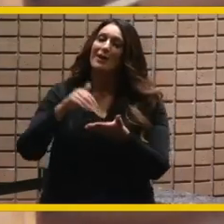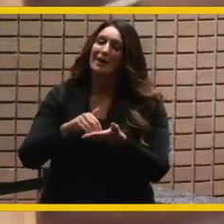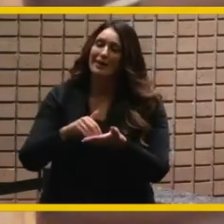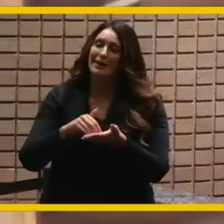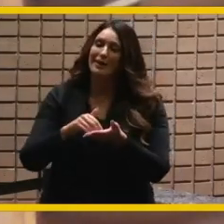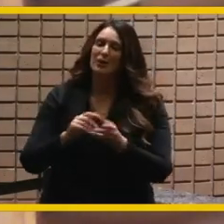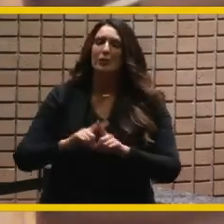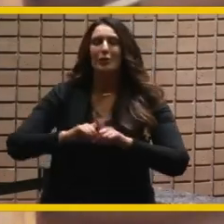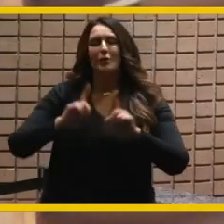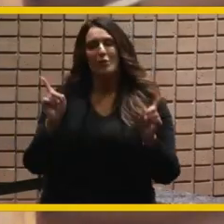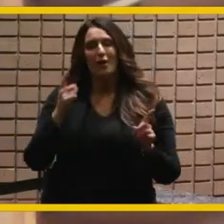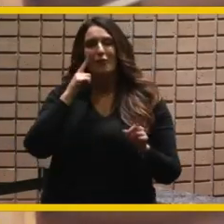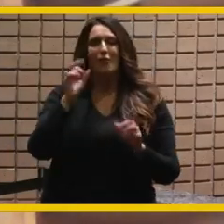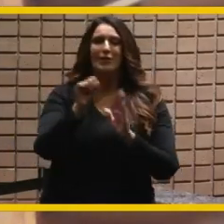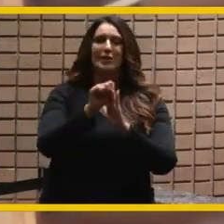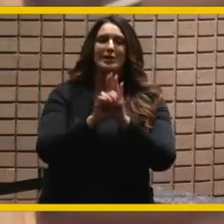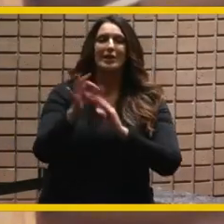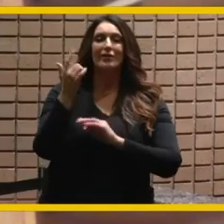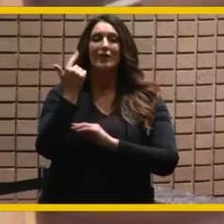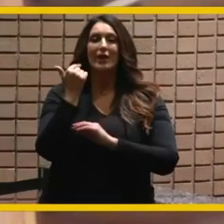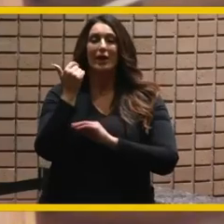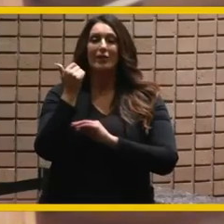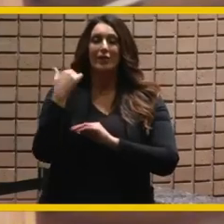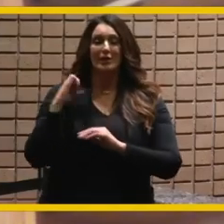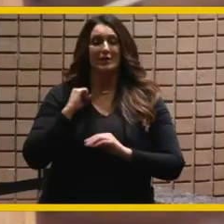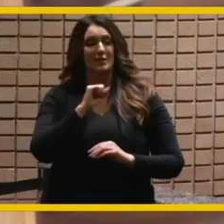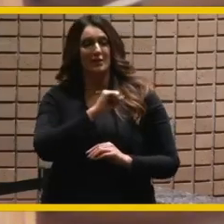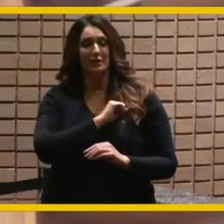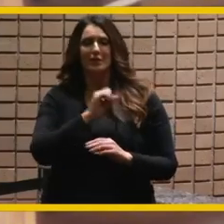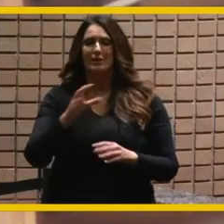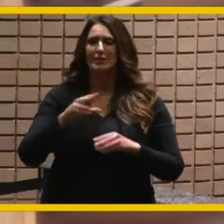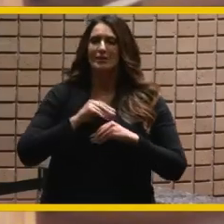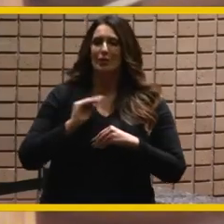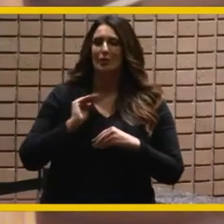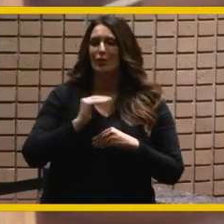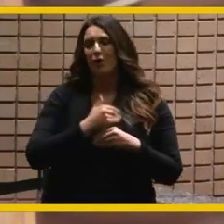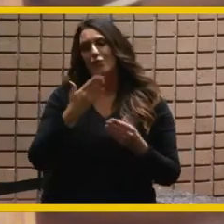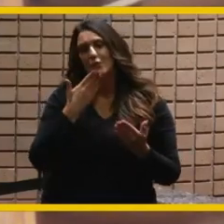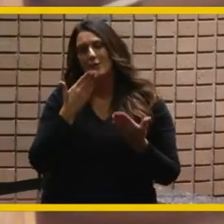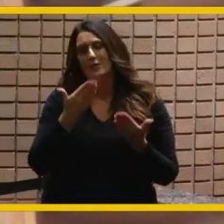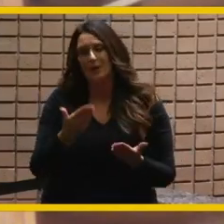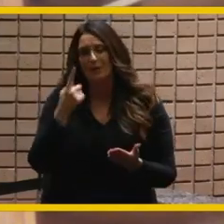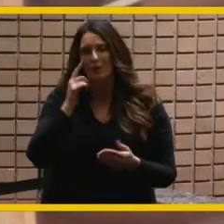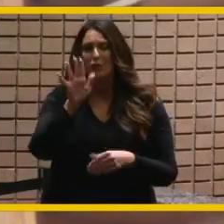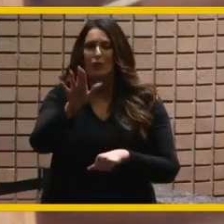the entire california state senate please accept our thanks for a job extraordinarily well done